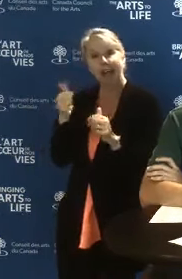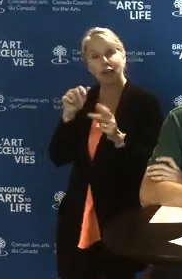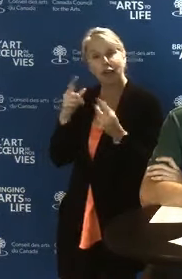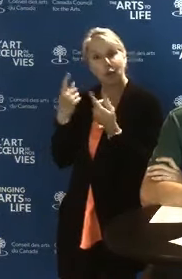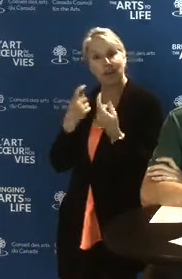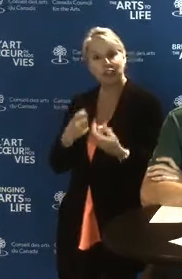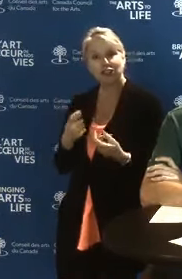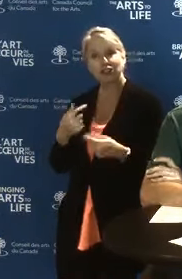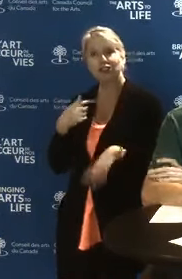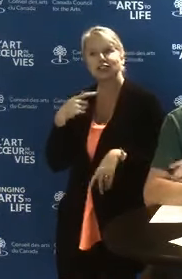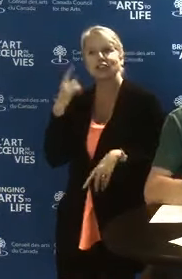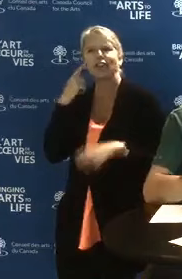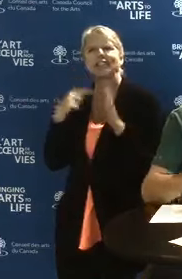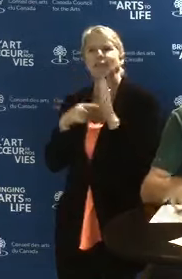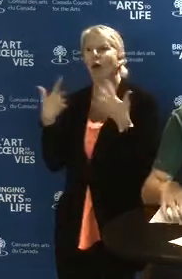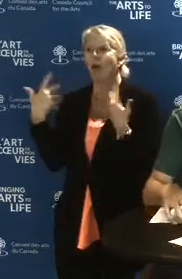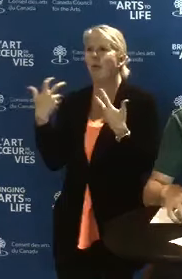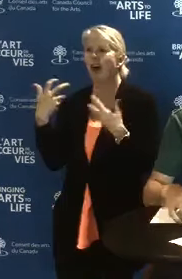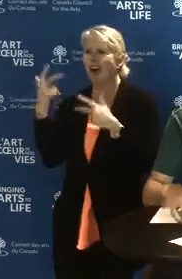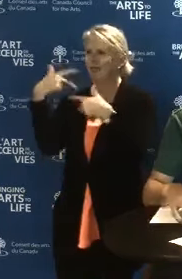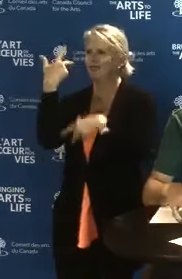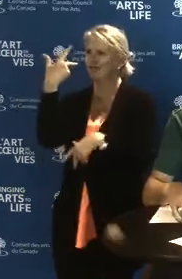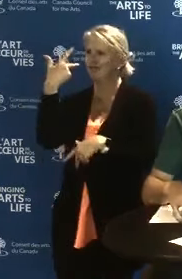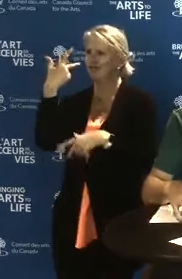Is that considered public access and citizen engagement?